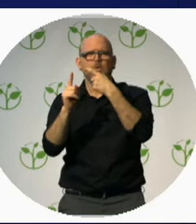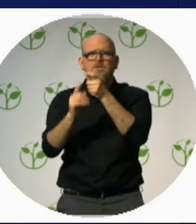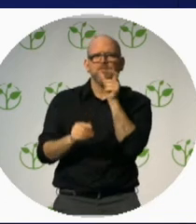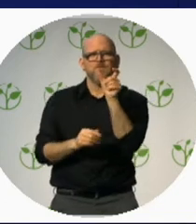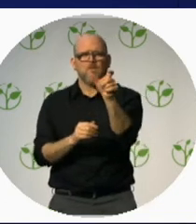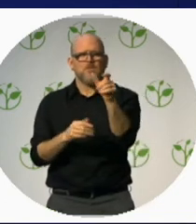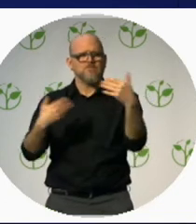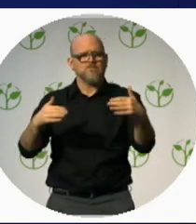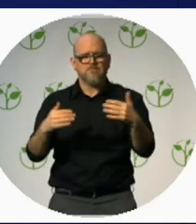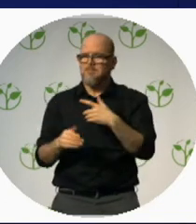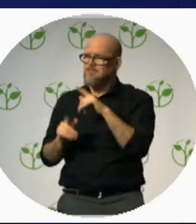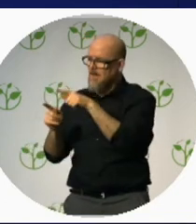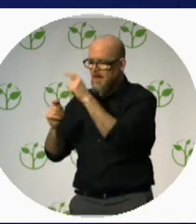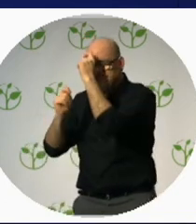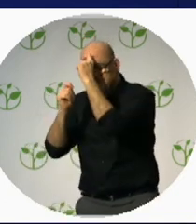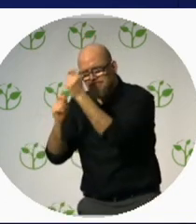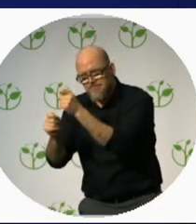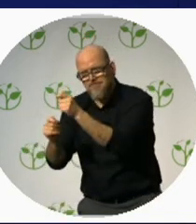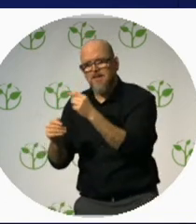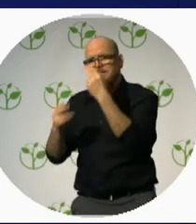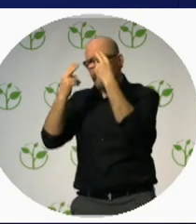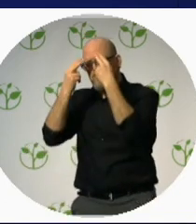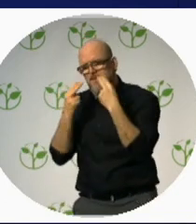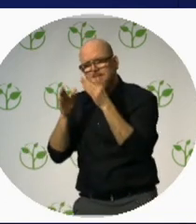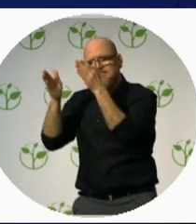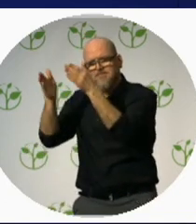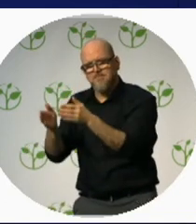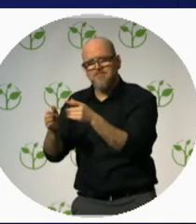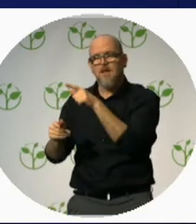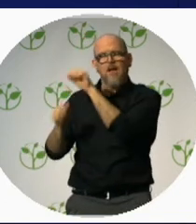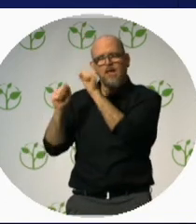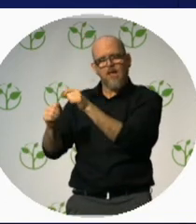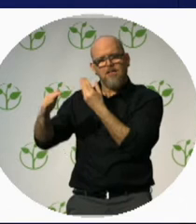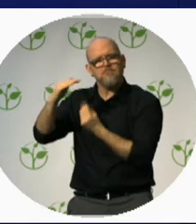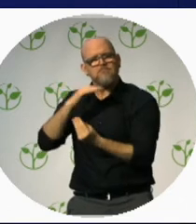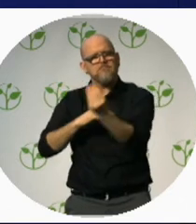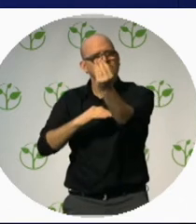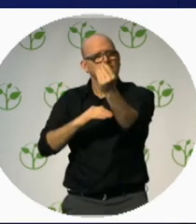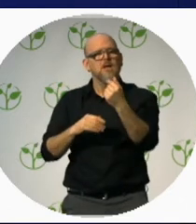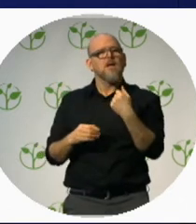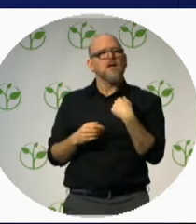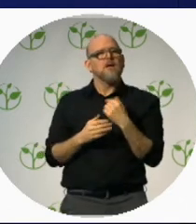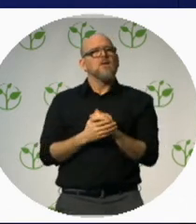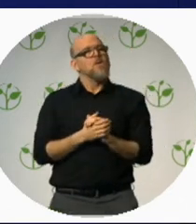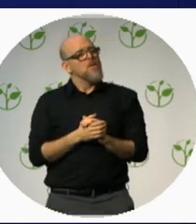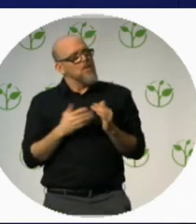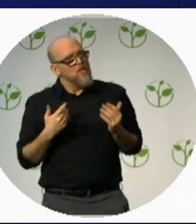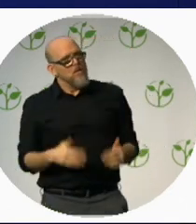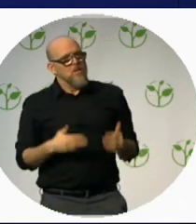it is, truly. Let me ask, where is the brail?